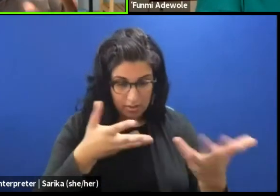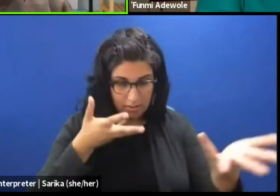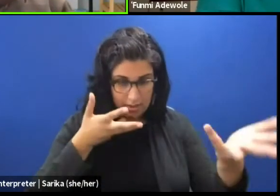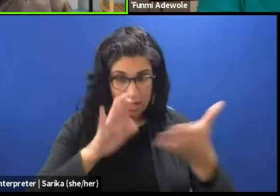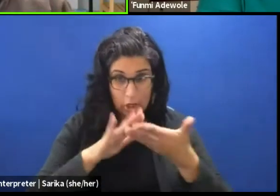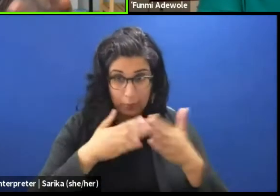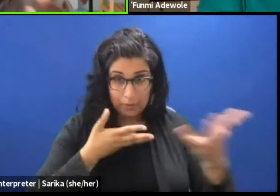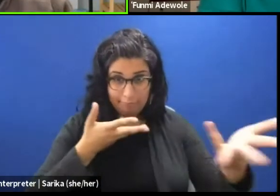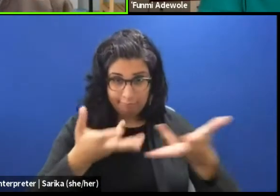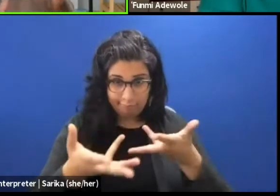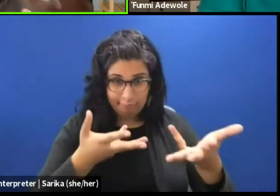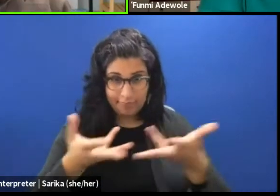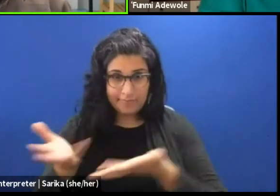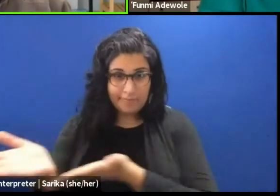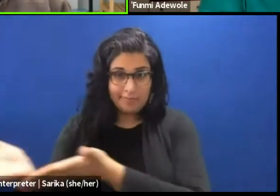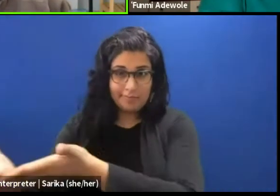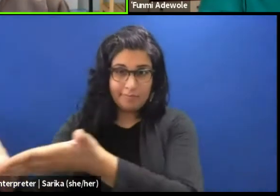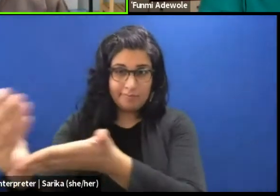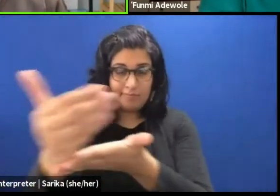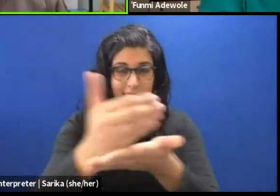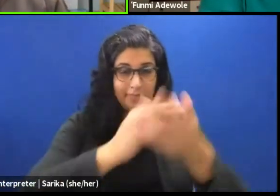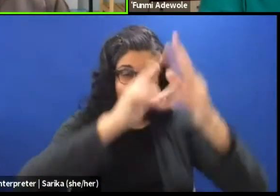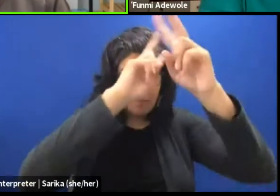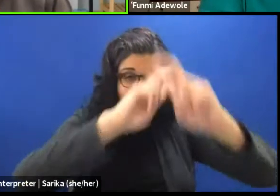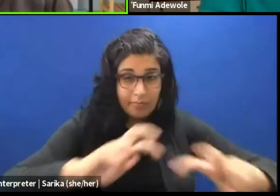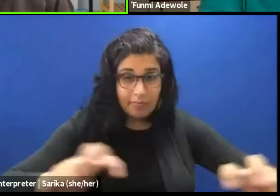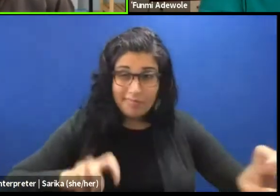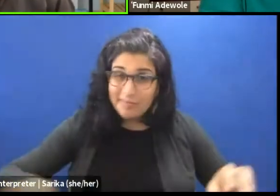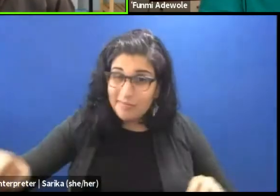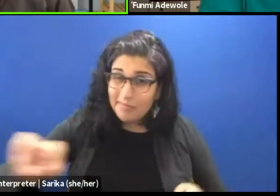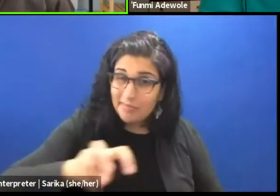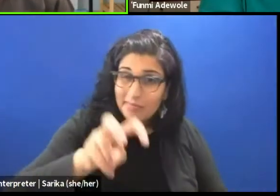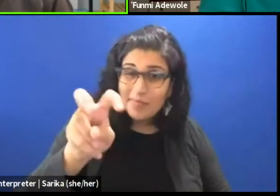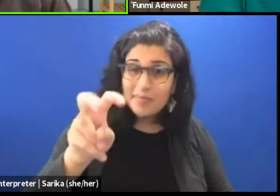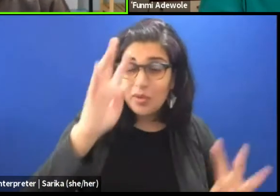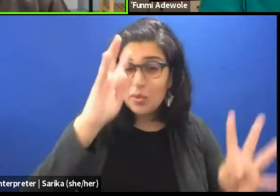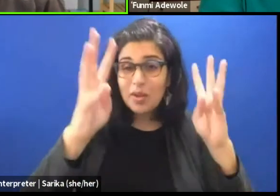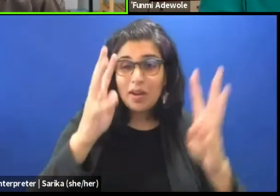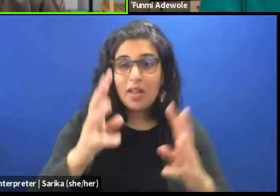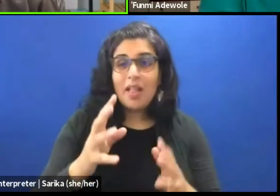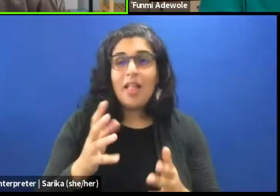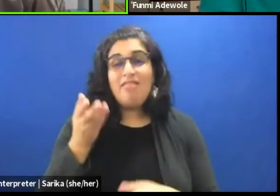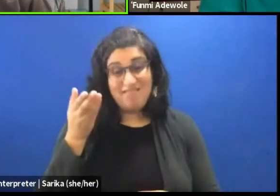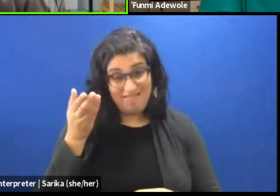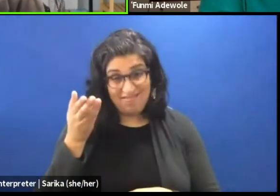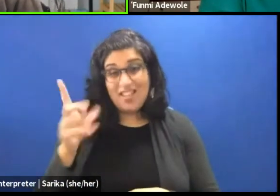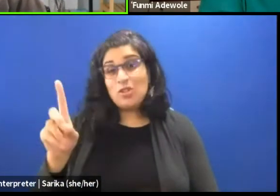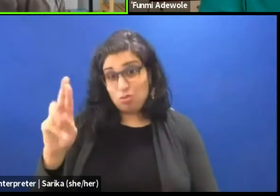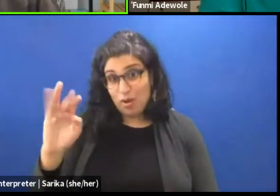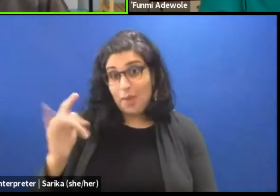collective and creating the exploration, there is some sort of dramaturgy happening right there.